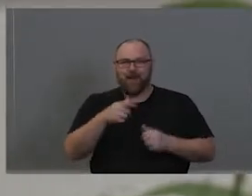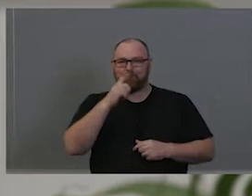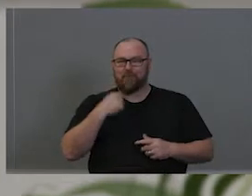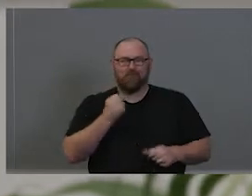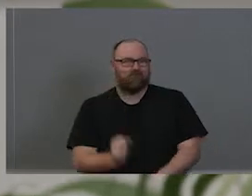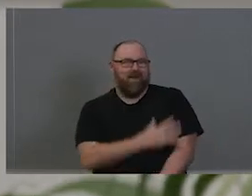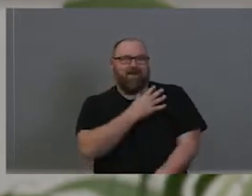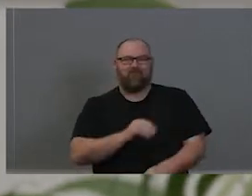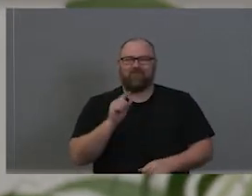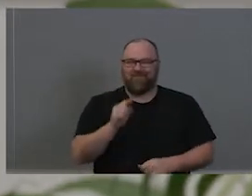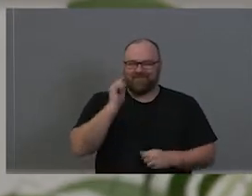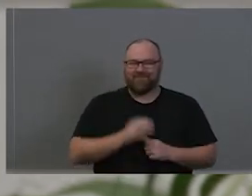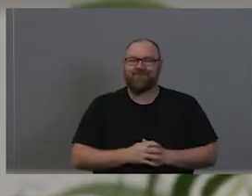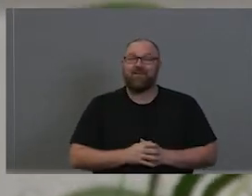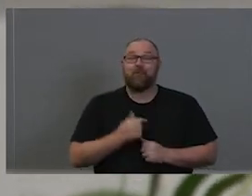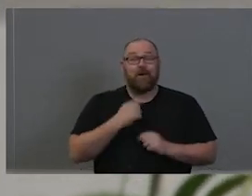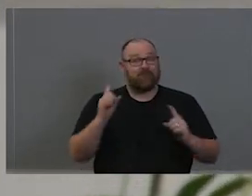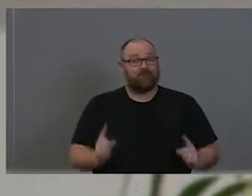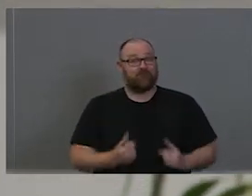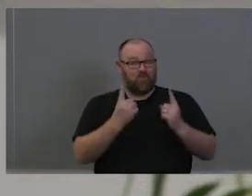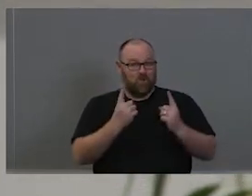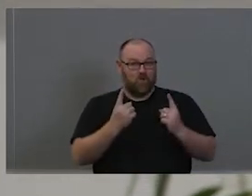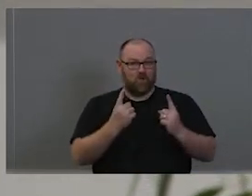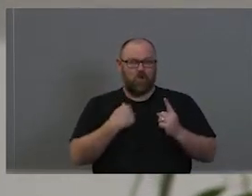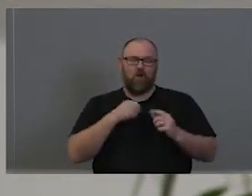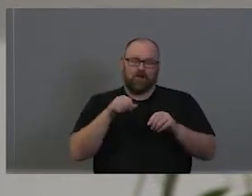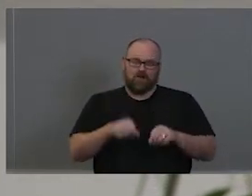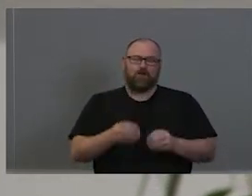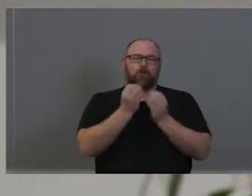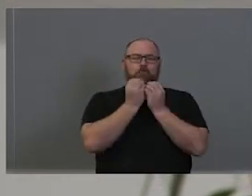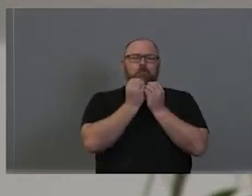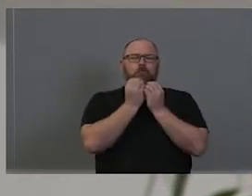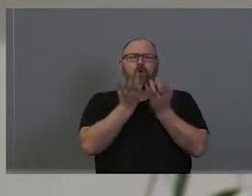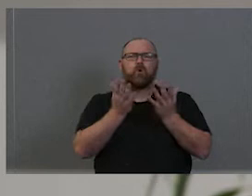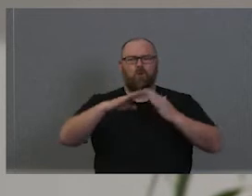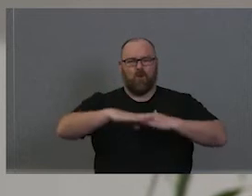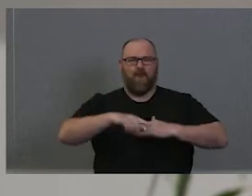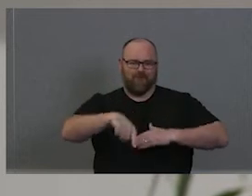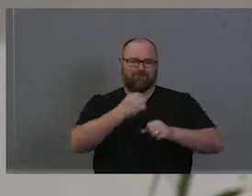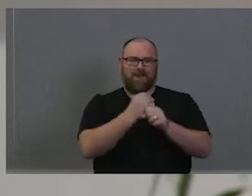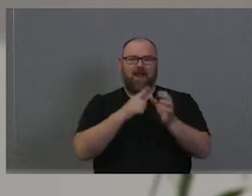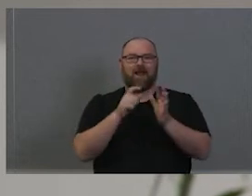The first thing that we must do on this beautiful land of the Gadigal, is to invite a